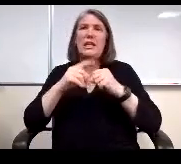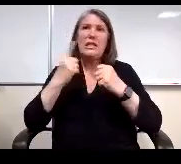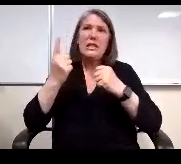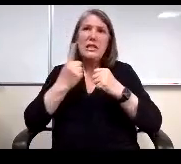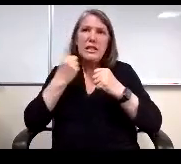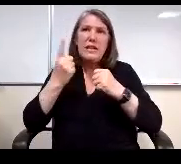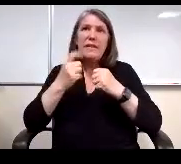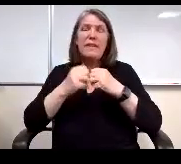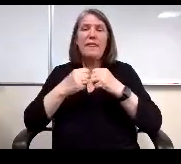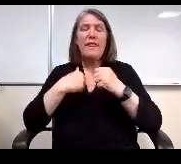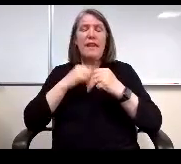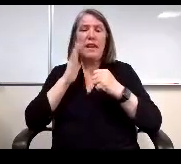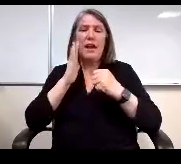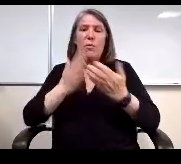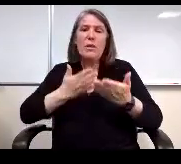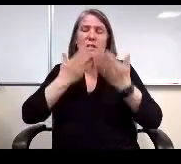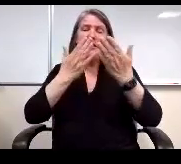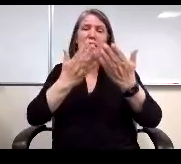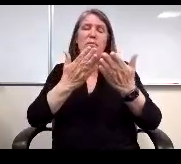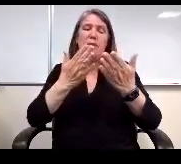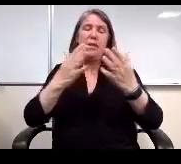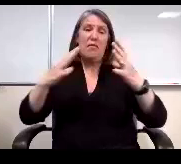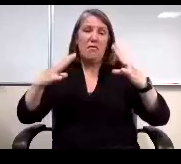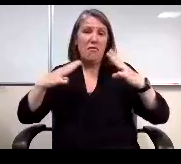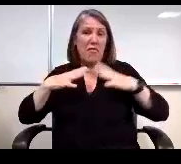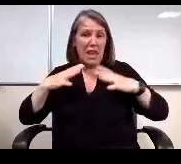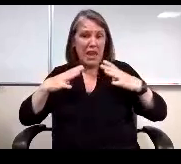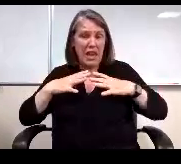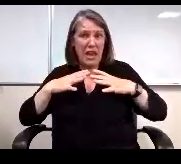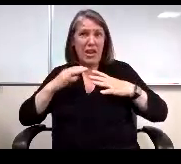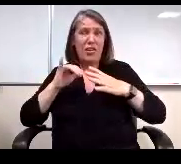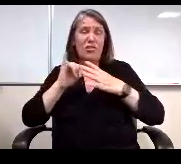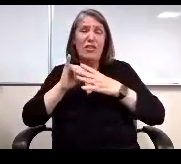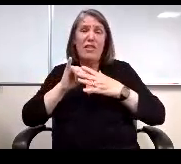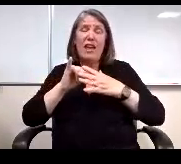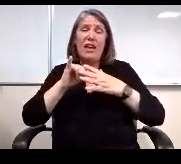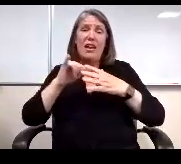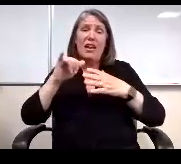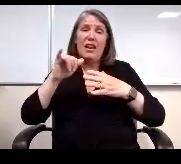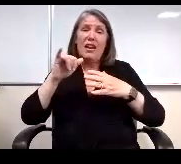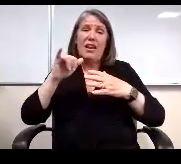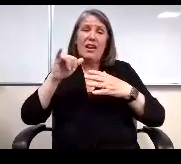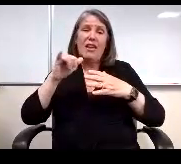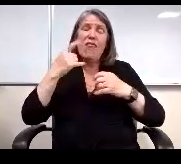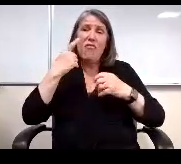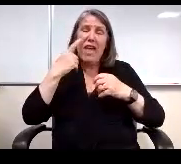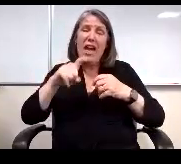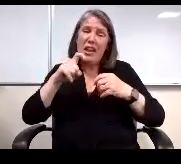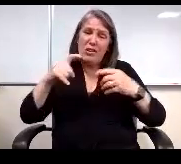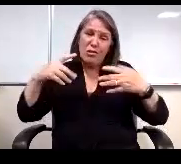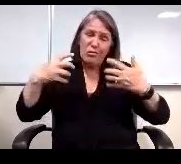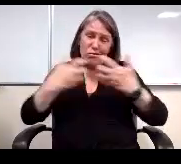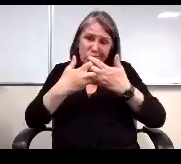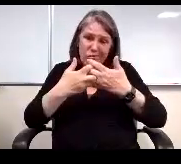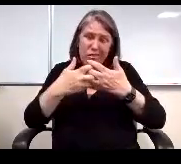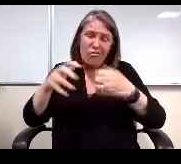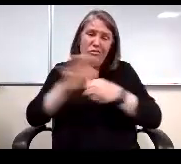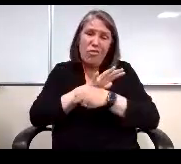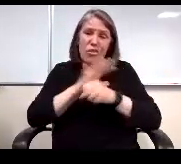And I would submit a vacation that just had to conform to an entire family schedule. Mike be included.